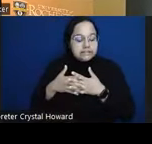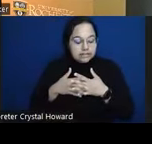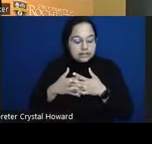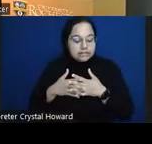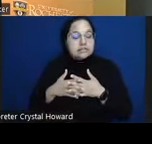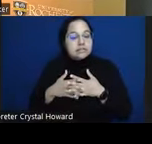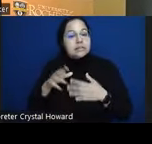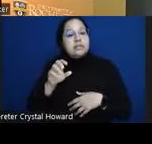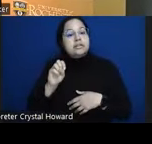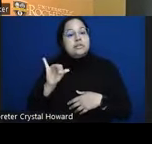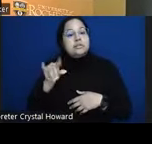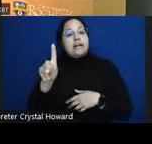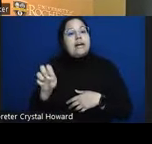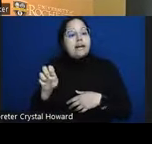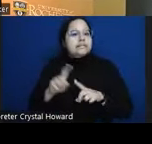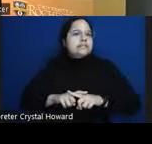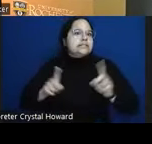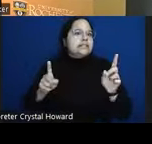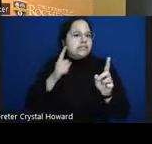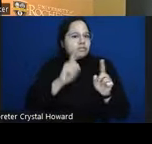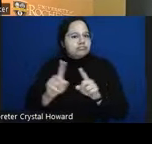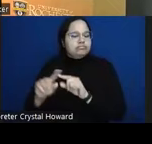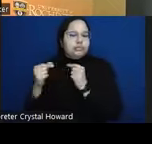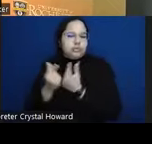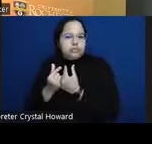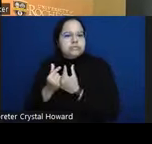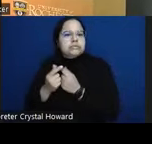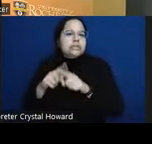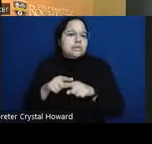whether you're talking about children or adults or different types of economic groups but there